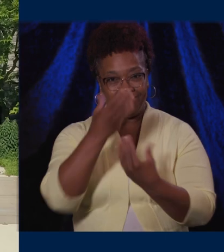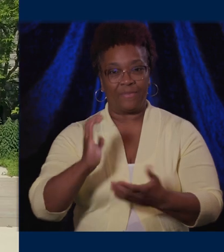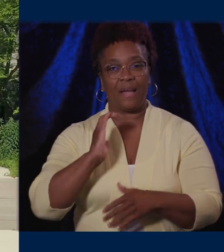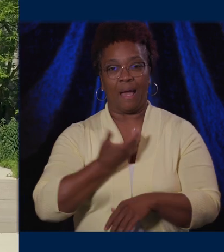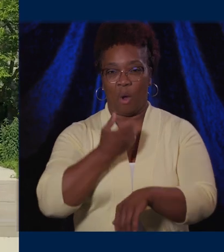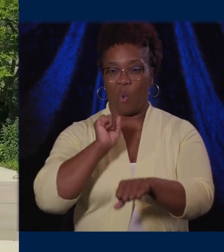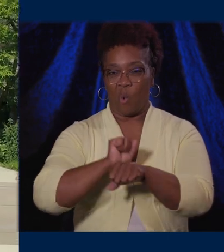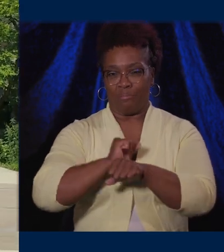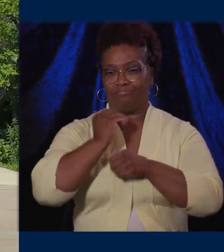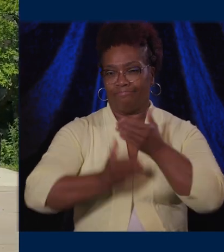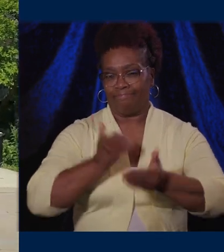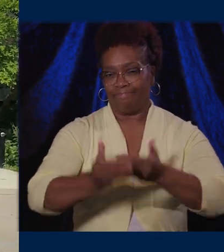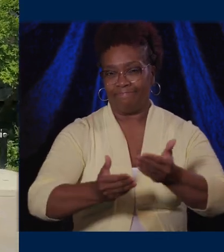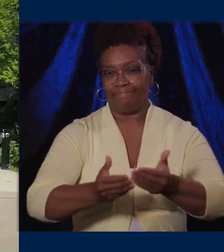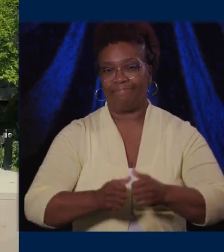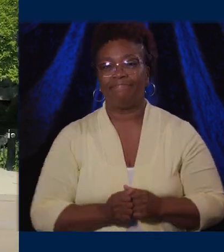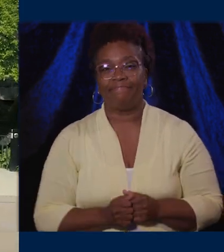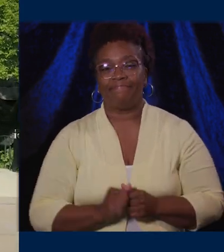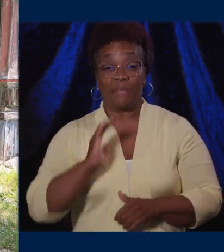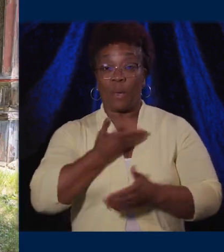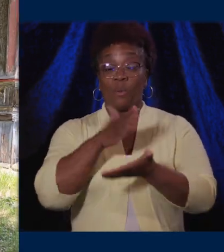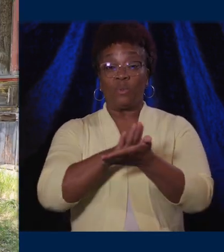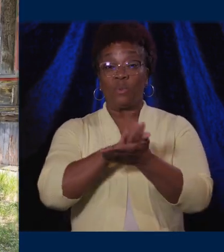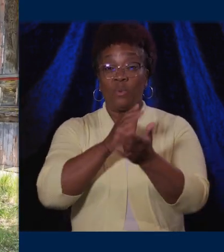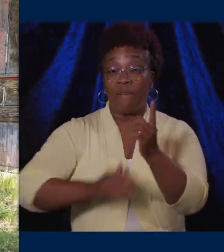At our School for Environment and Sustainability, assistant professor